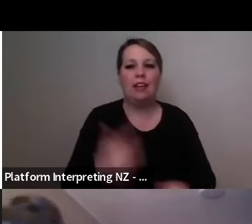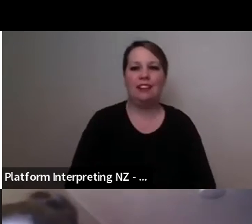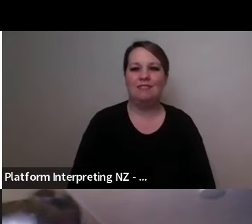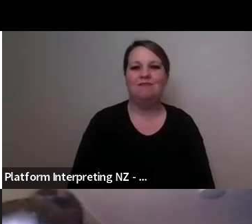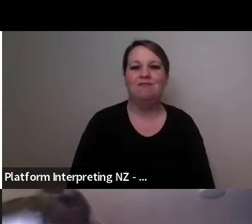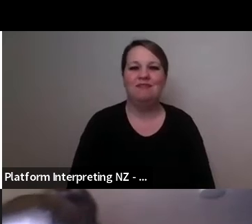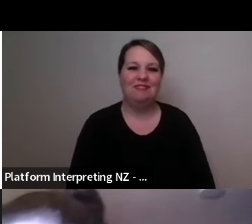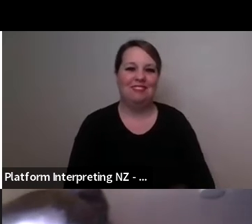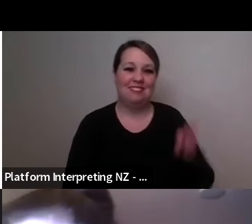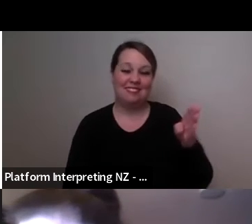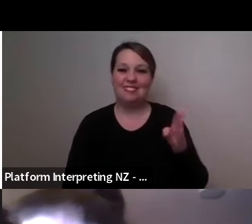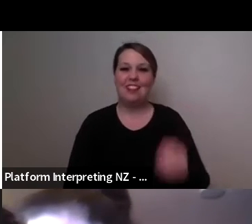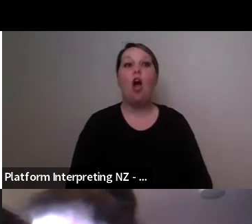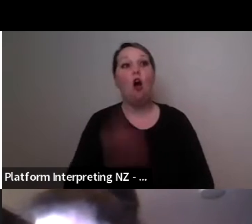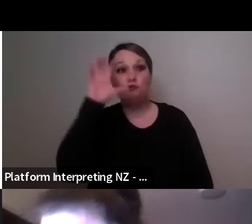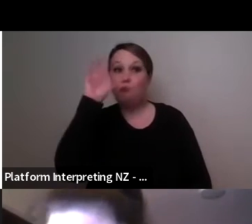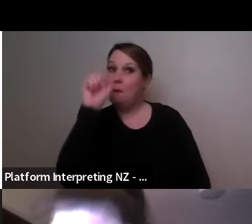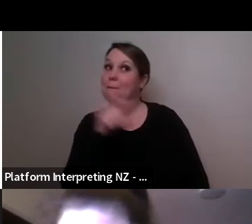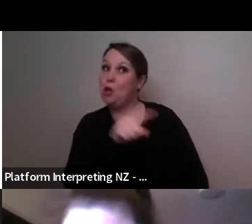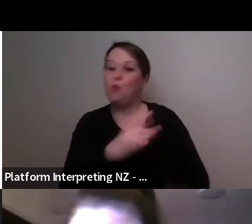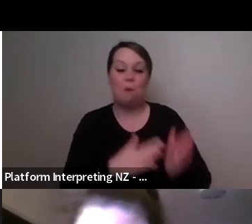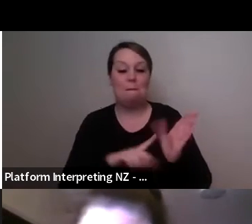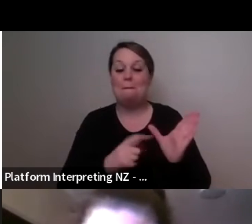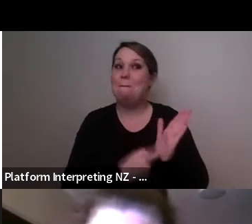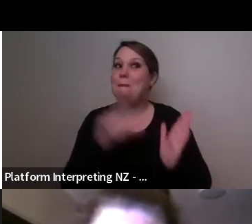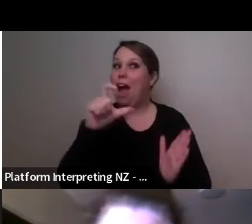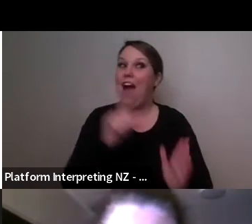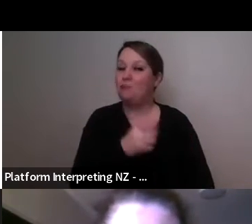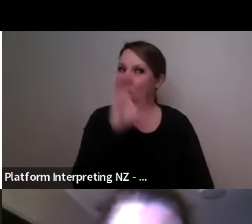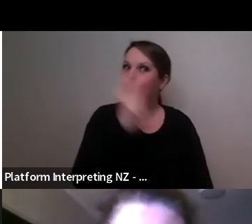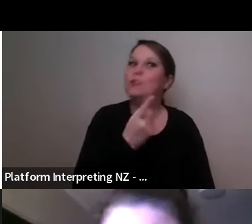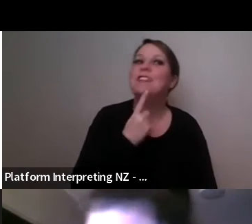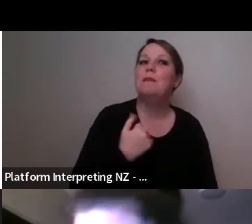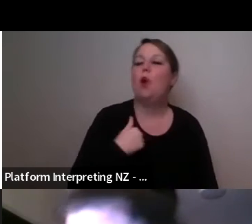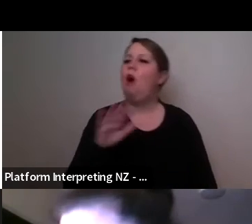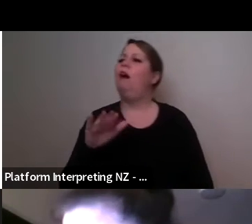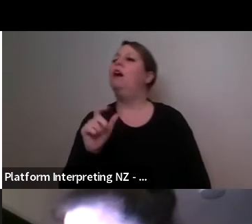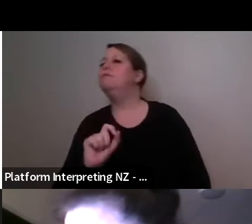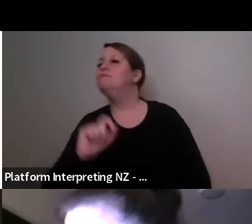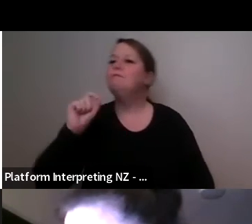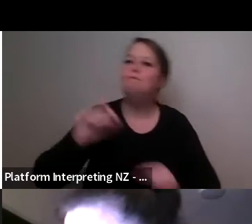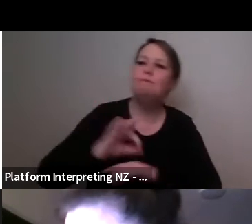in the morning you know I do them Marc, I have a certain stretch routine now that I have to do